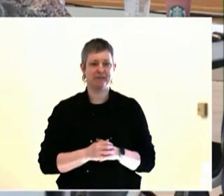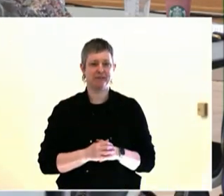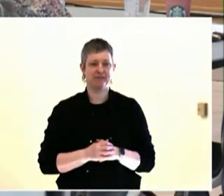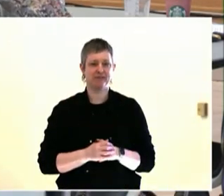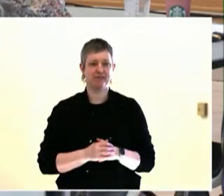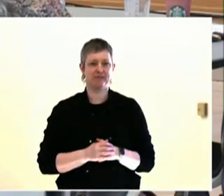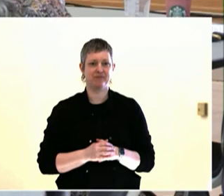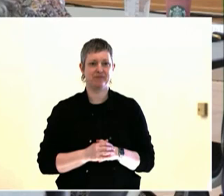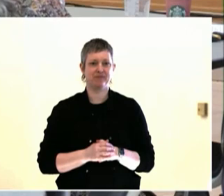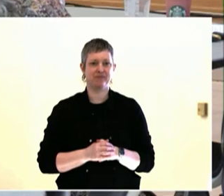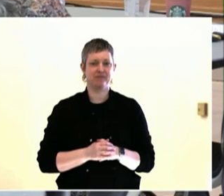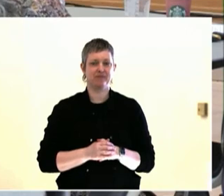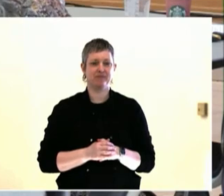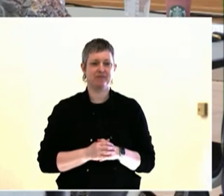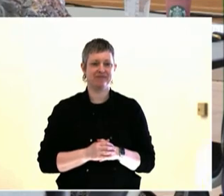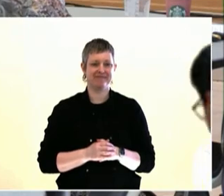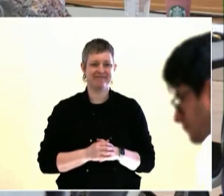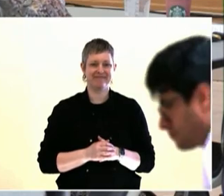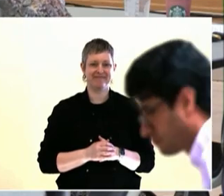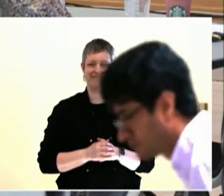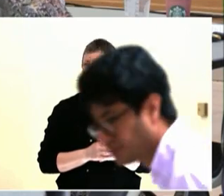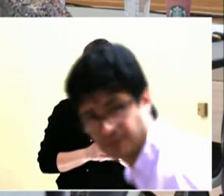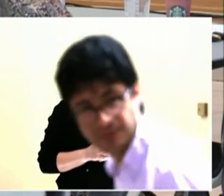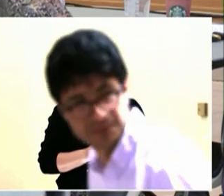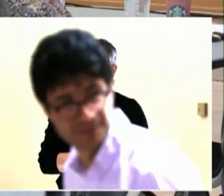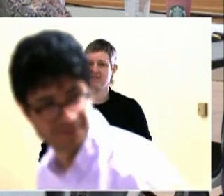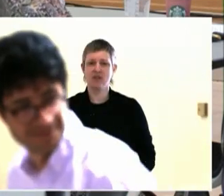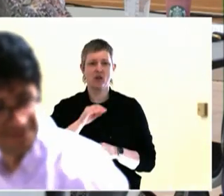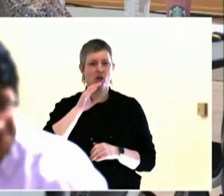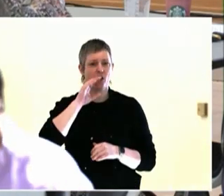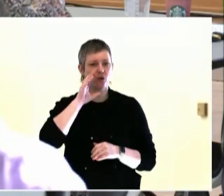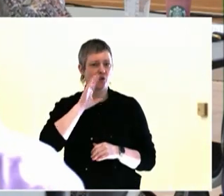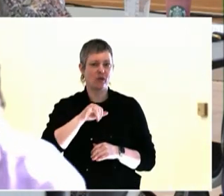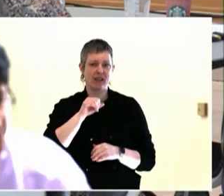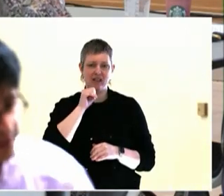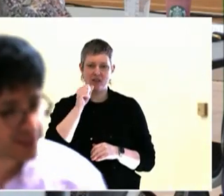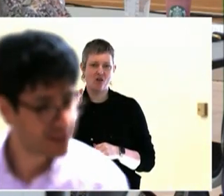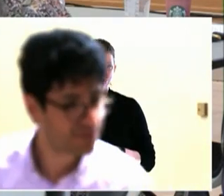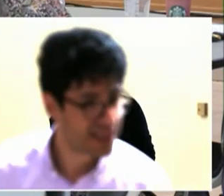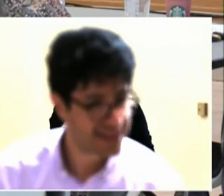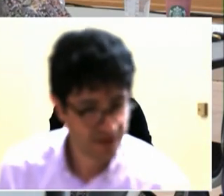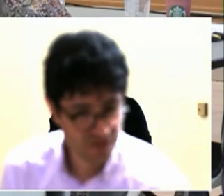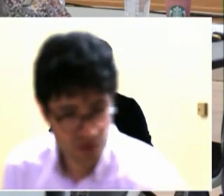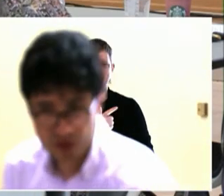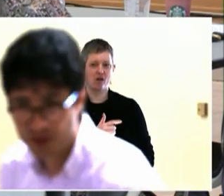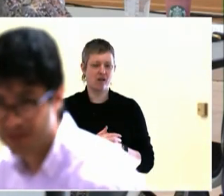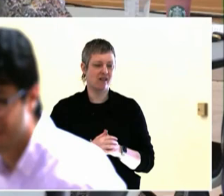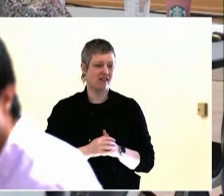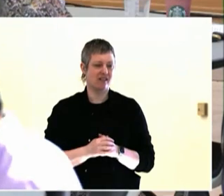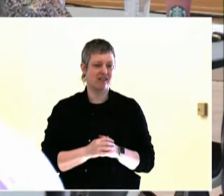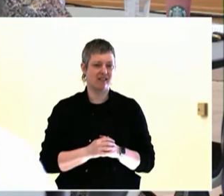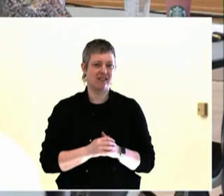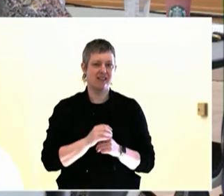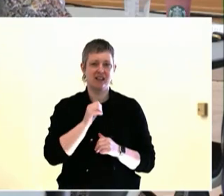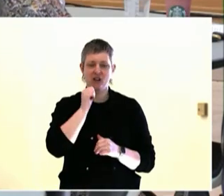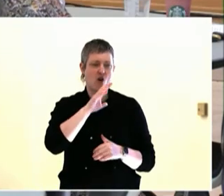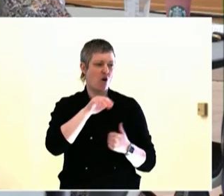Survey design. Analytics, how to do the qualitative analysis.